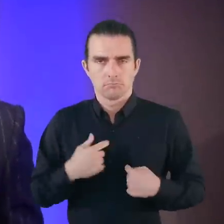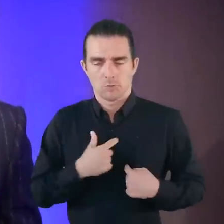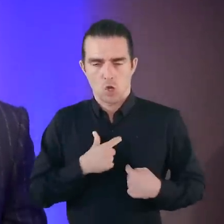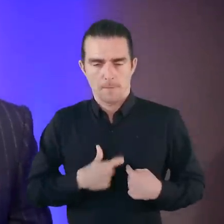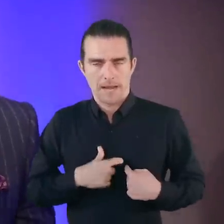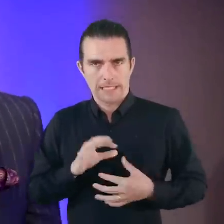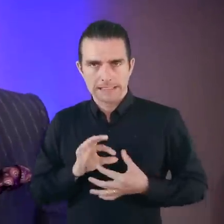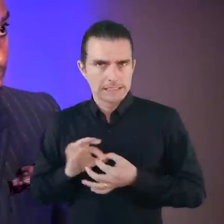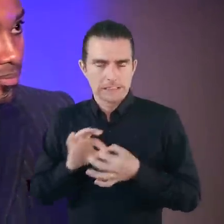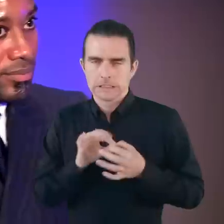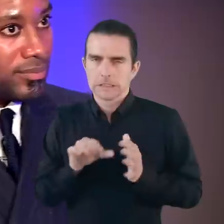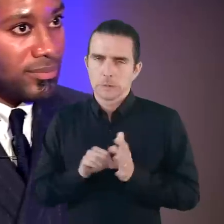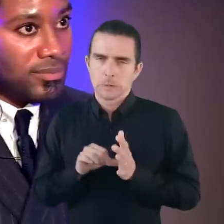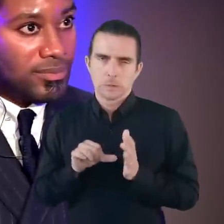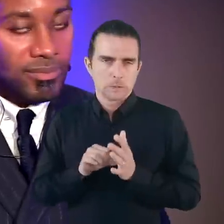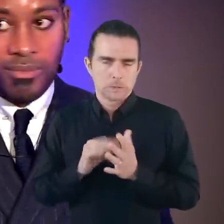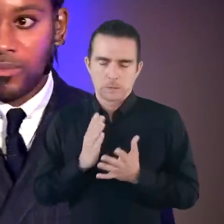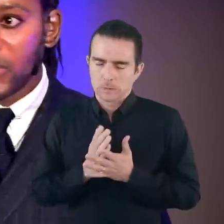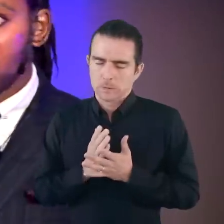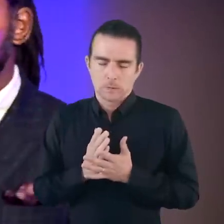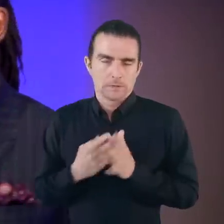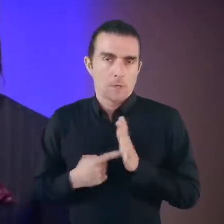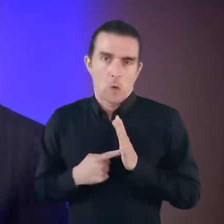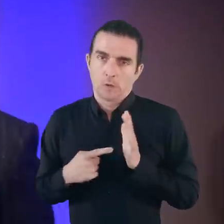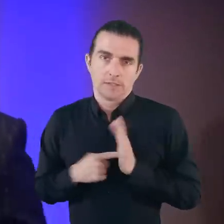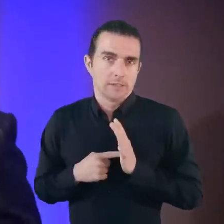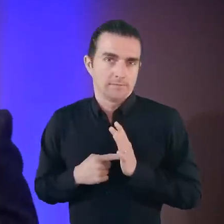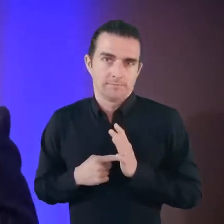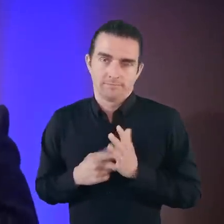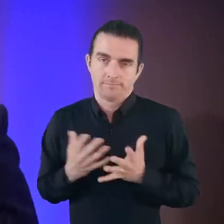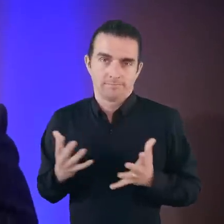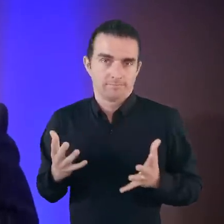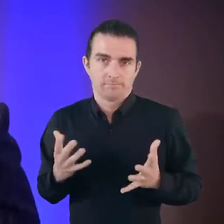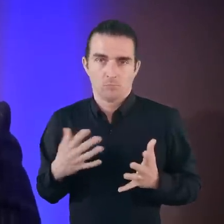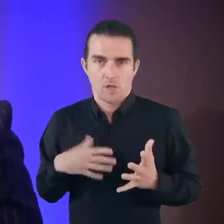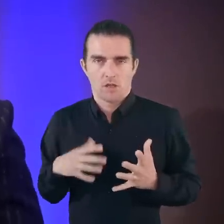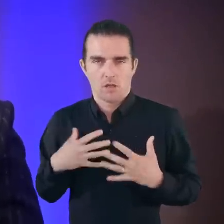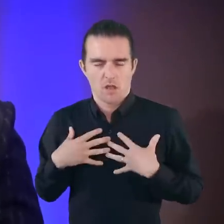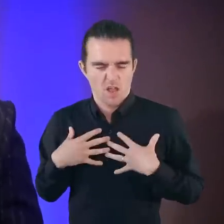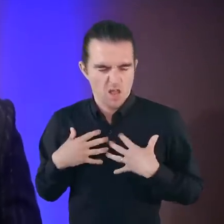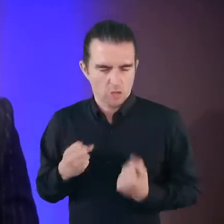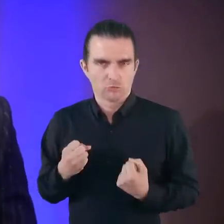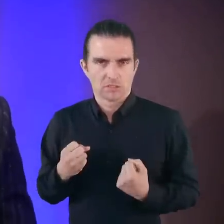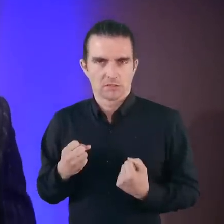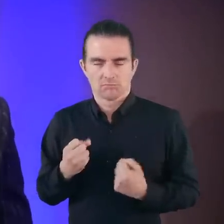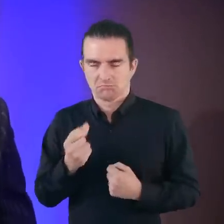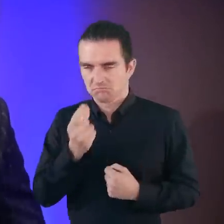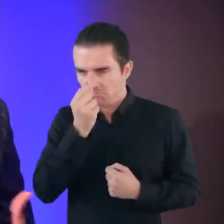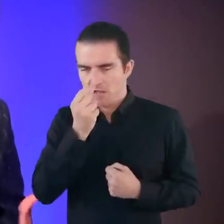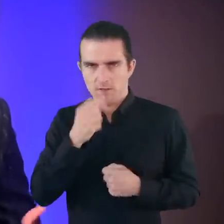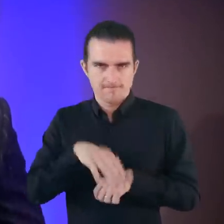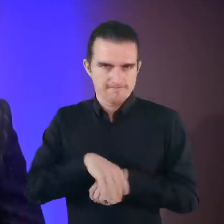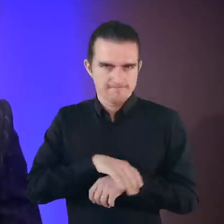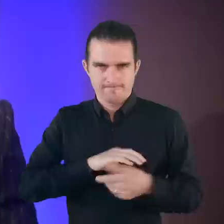Humility is so important in terms of having the courage to face challenges,